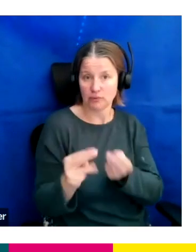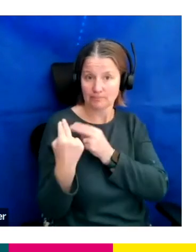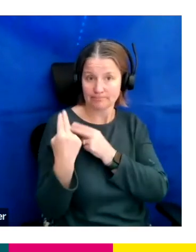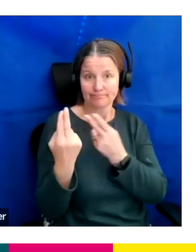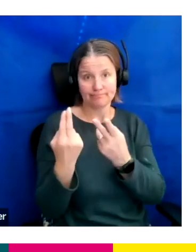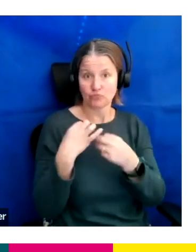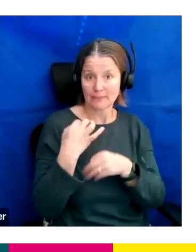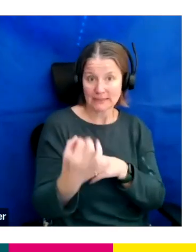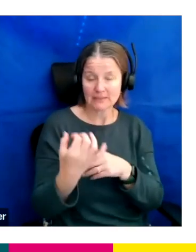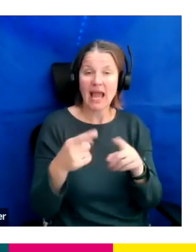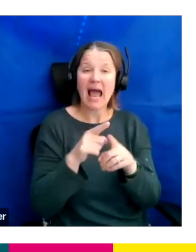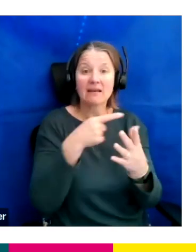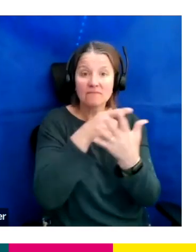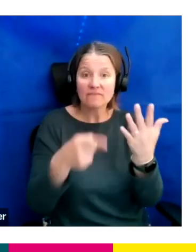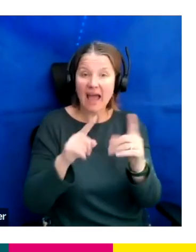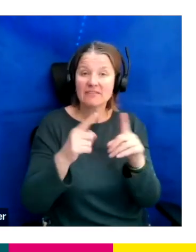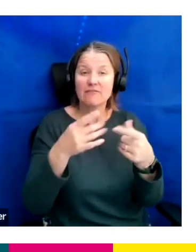networks as well, which you'll hear a little bit More later.